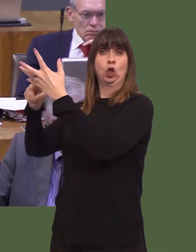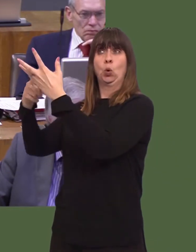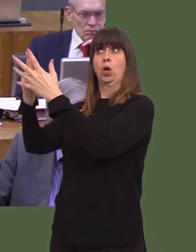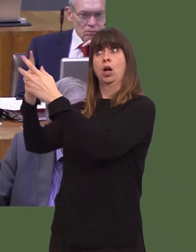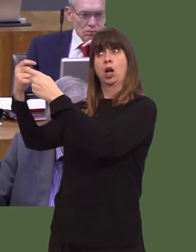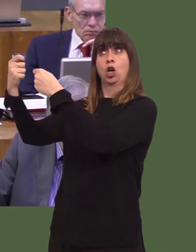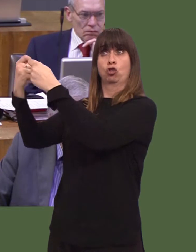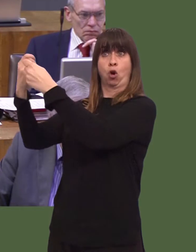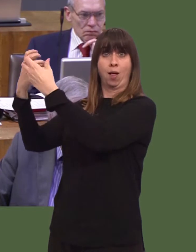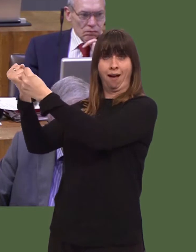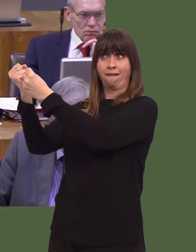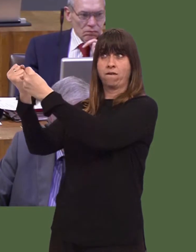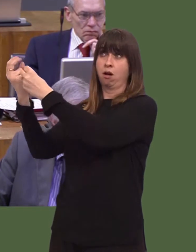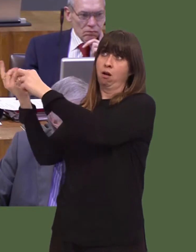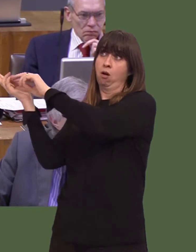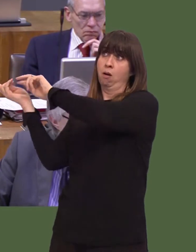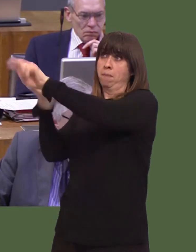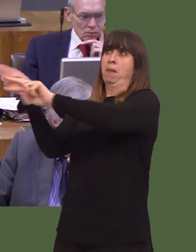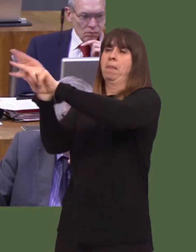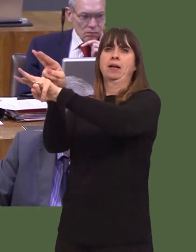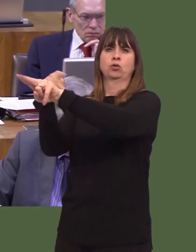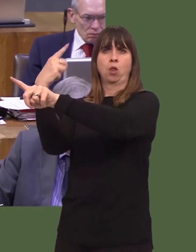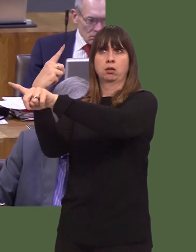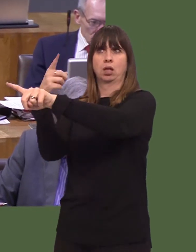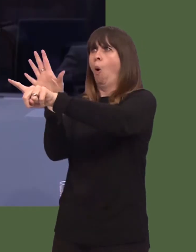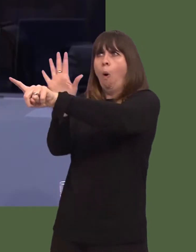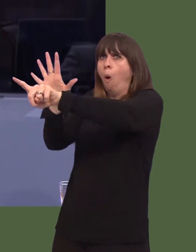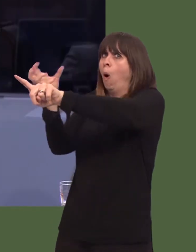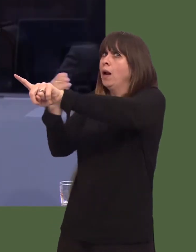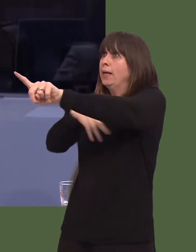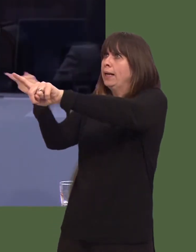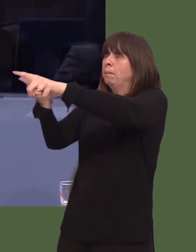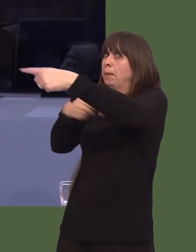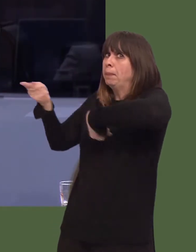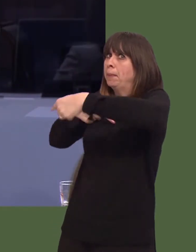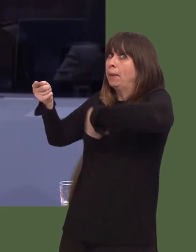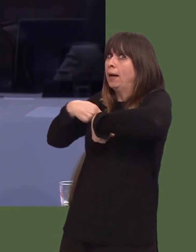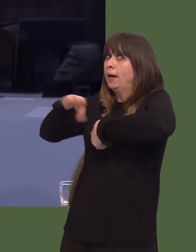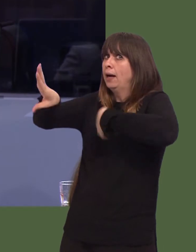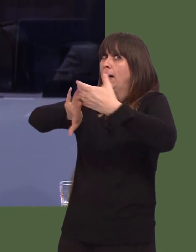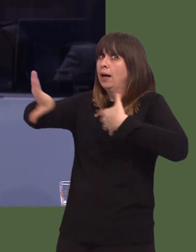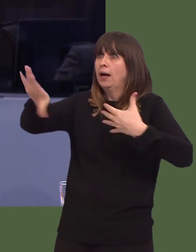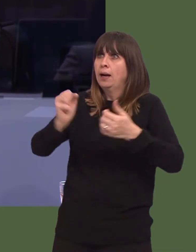That is something that we will guard against very strongly, and we will examine the great repeal Bill very closely to make sure that that does not happen.